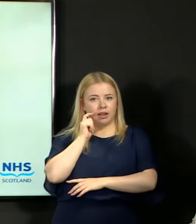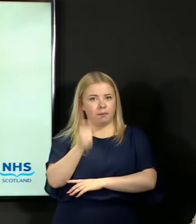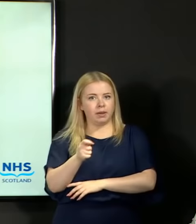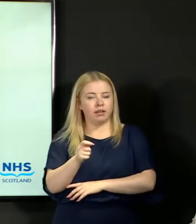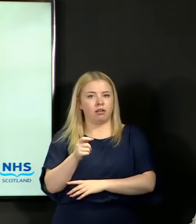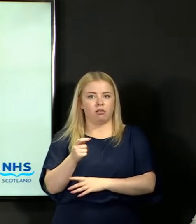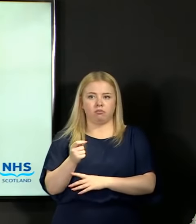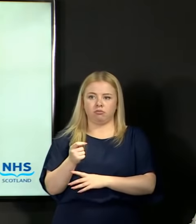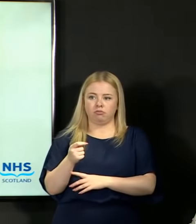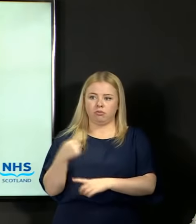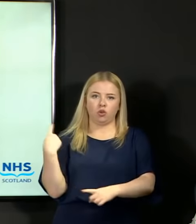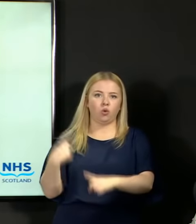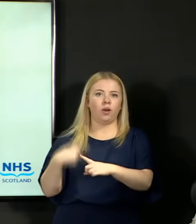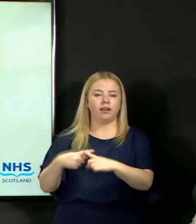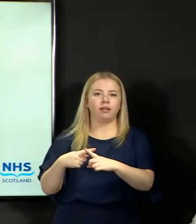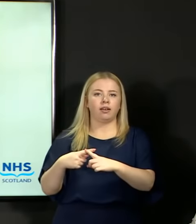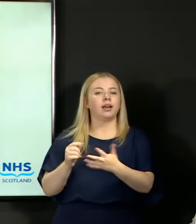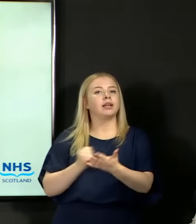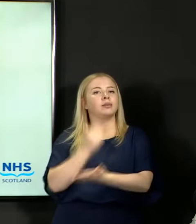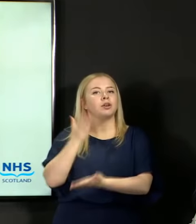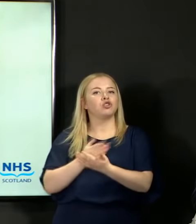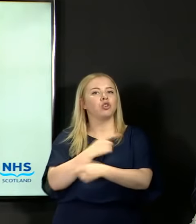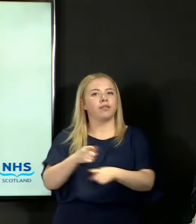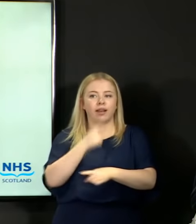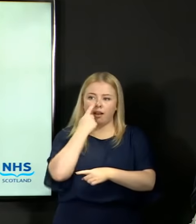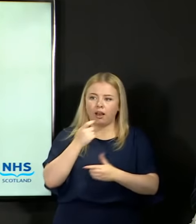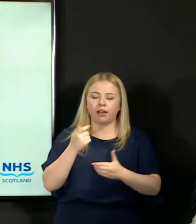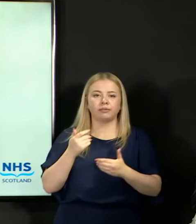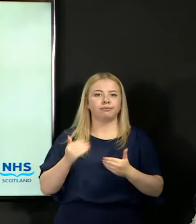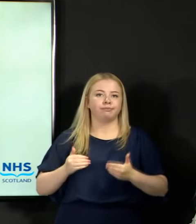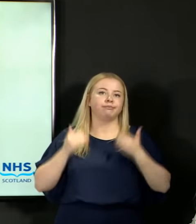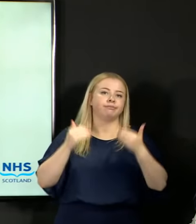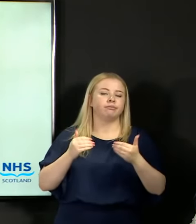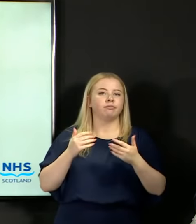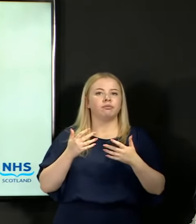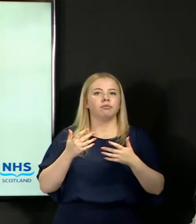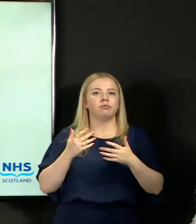earliest opportunity, to enable them to take forward higher and further education offers